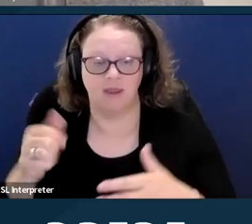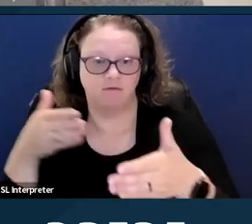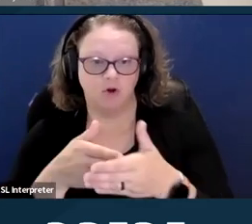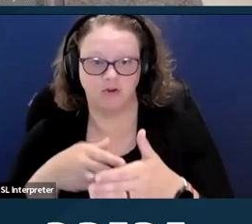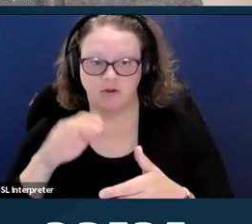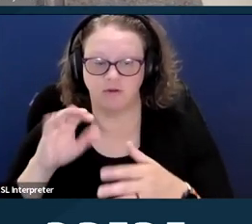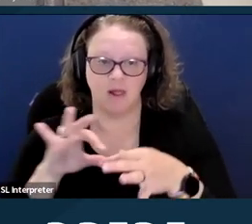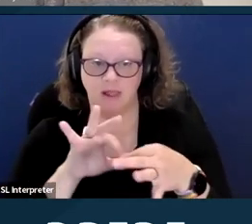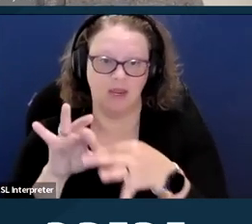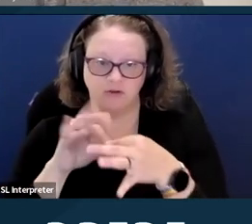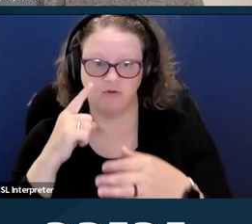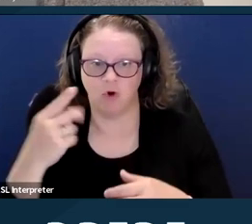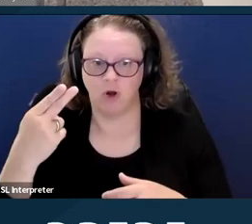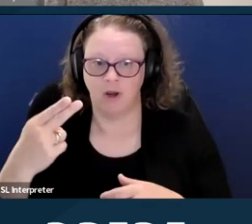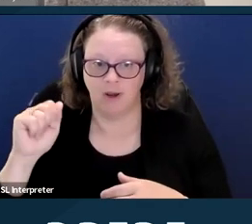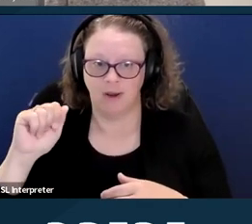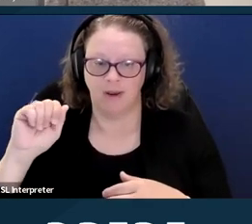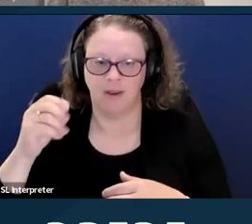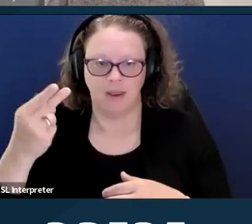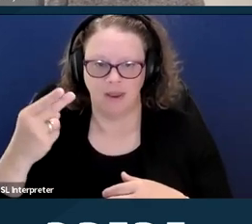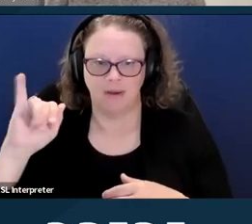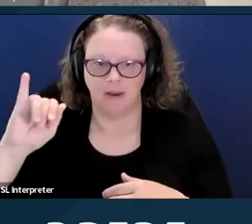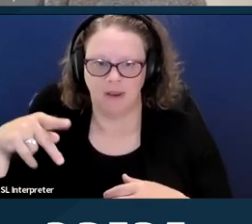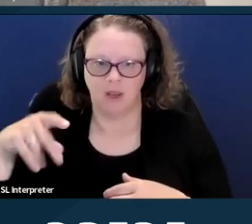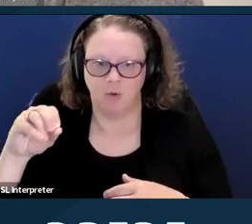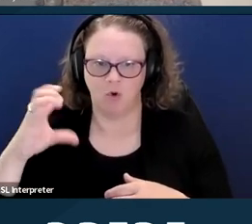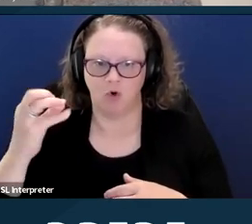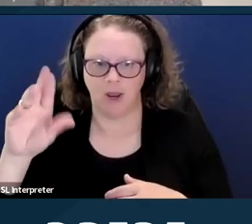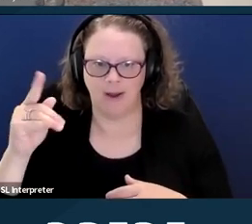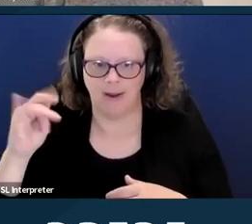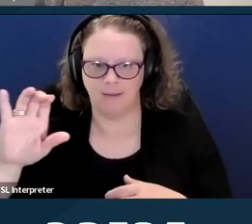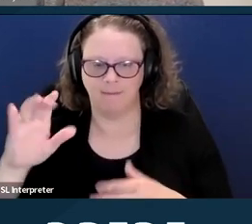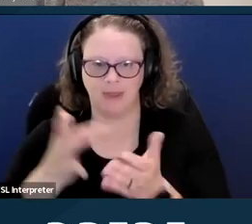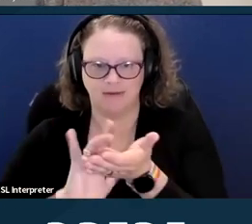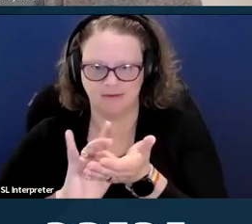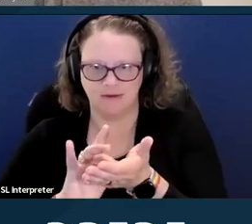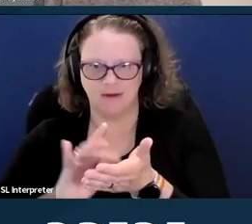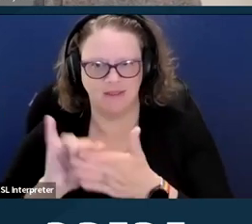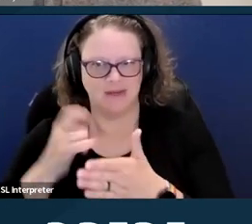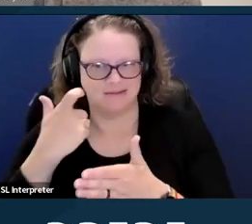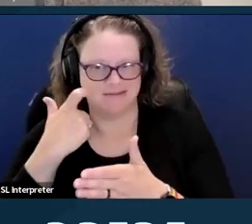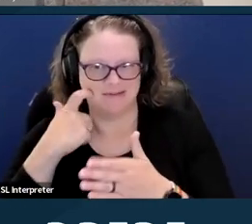which was released a couple of weeks ago. And the Alliance for Hippocratic Medicine,